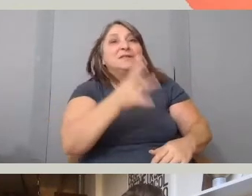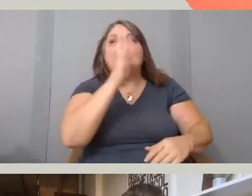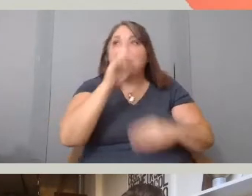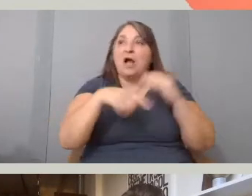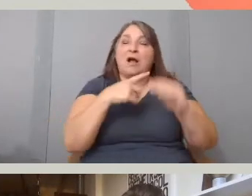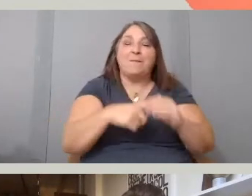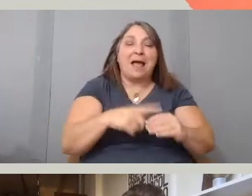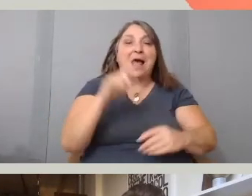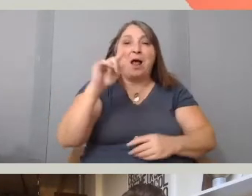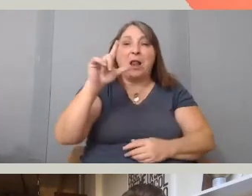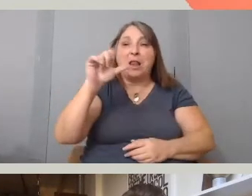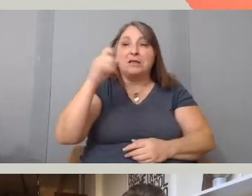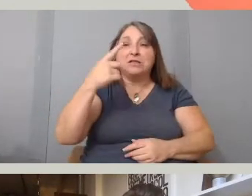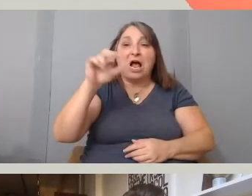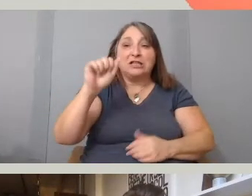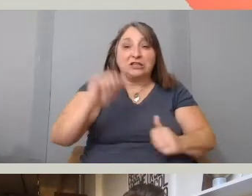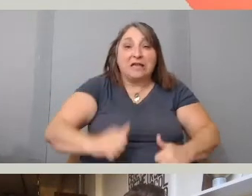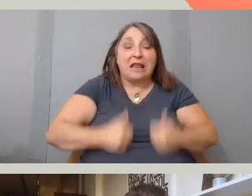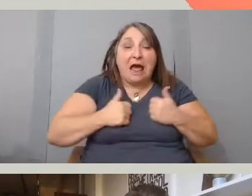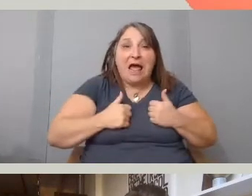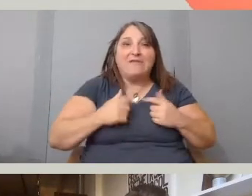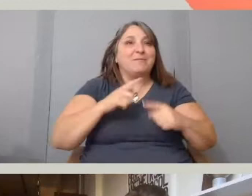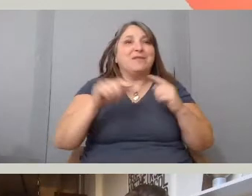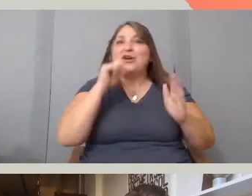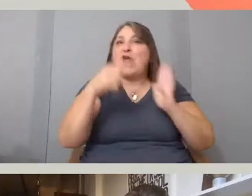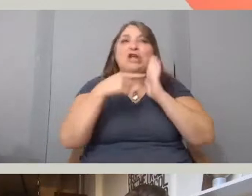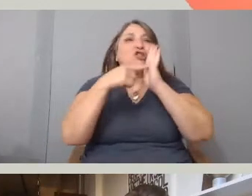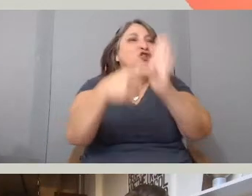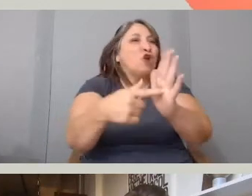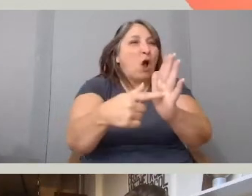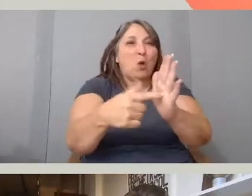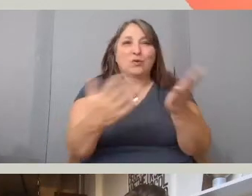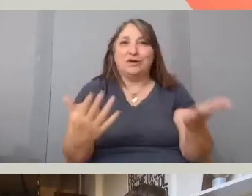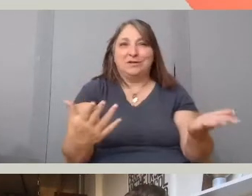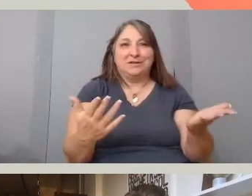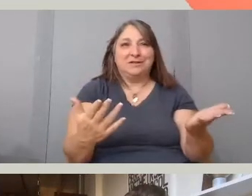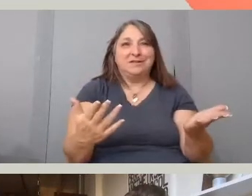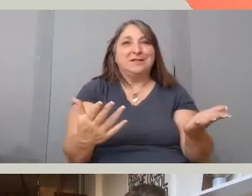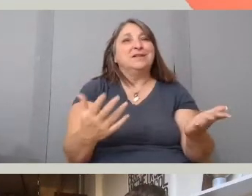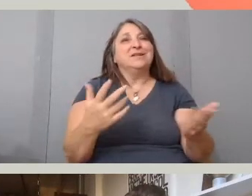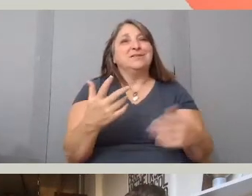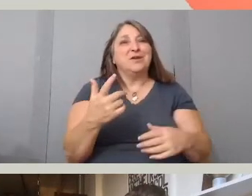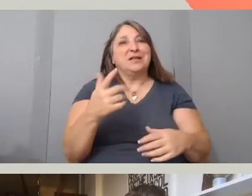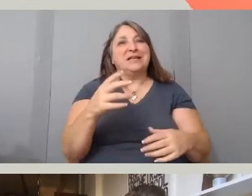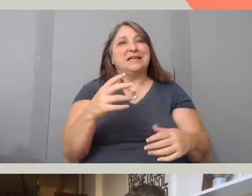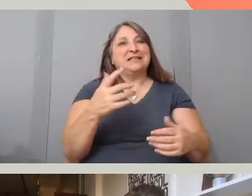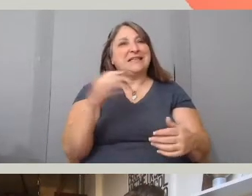but at the same time there are all these images, which, to me felt like they were telling their own story,